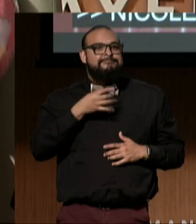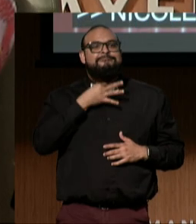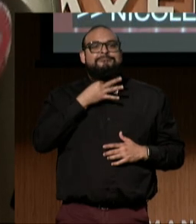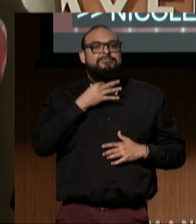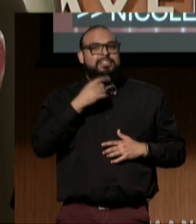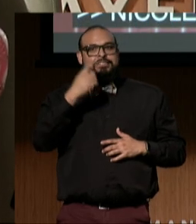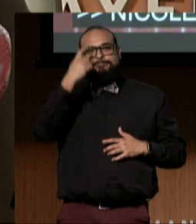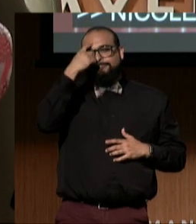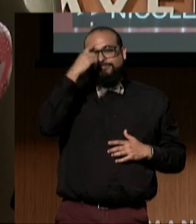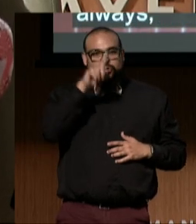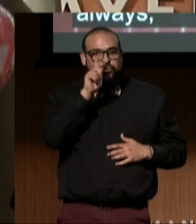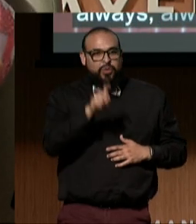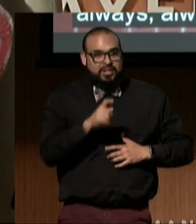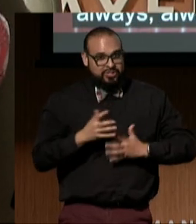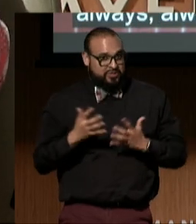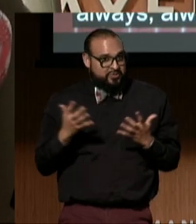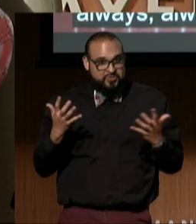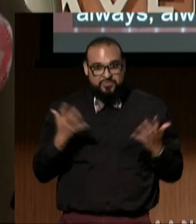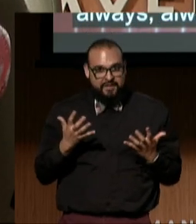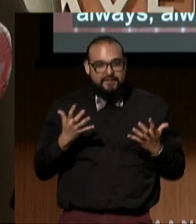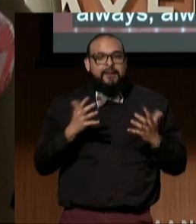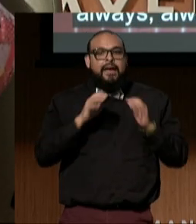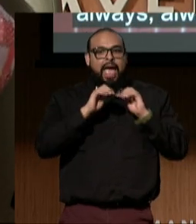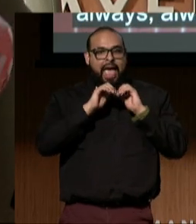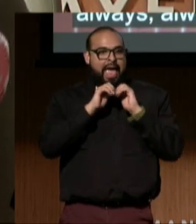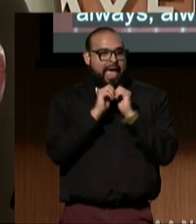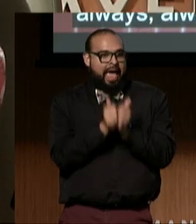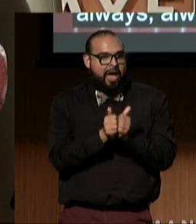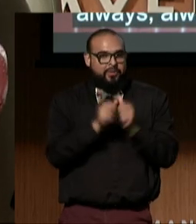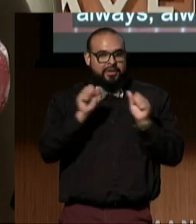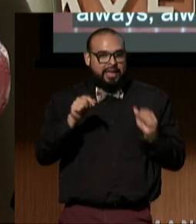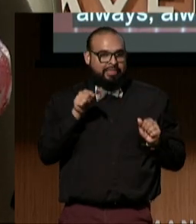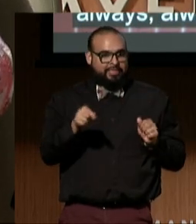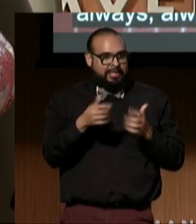and always will be, "How do we make this work?"